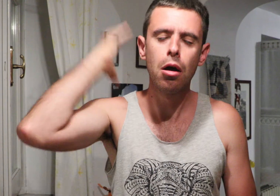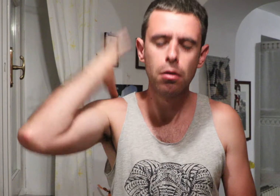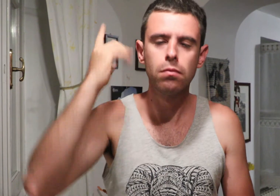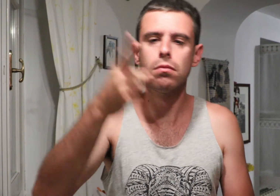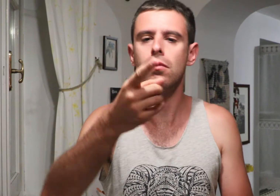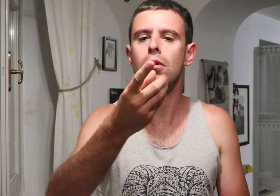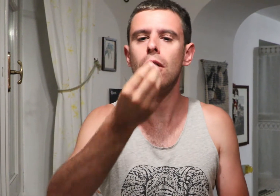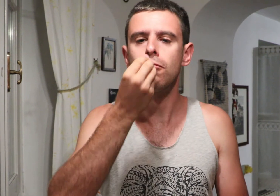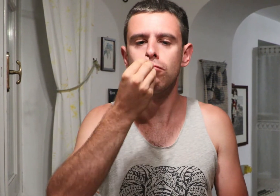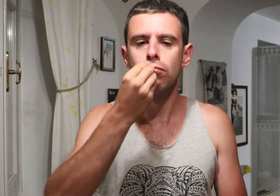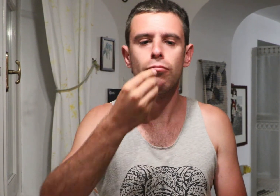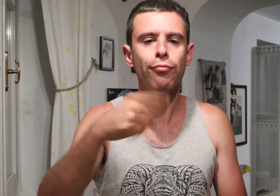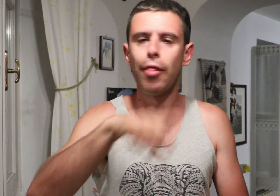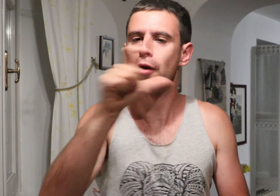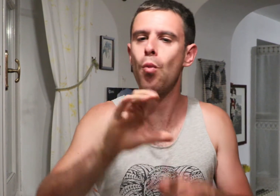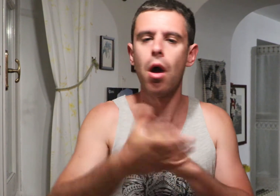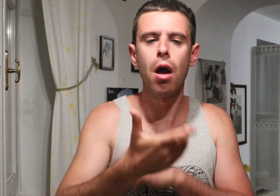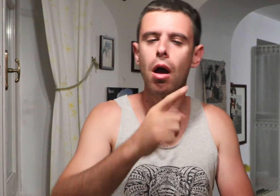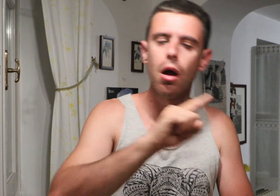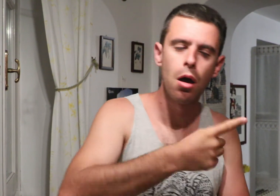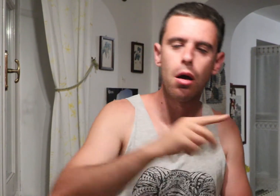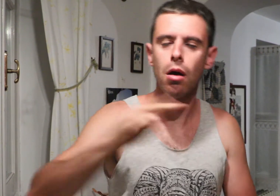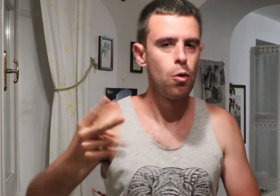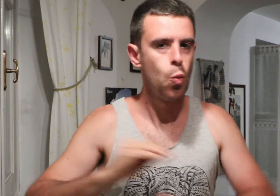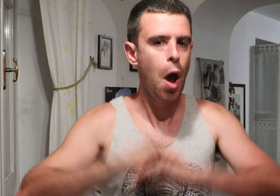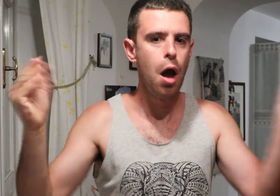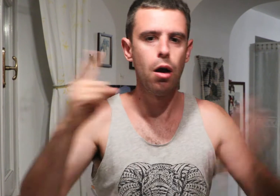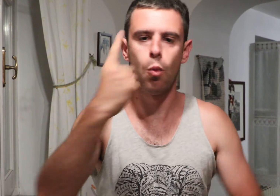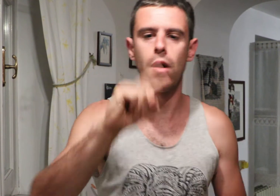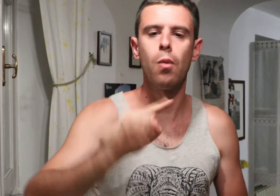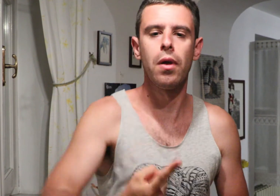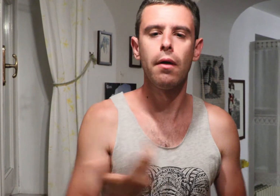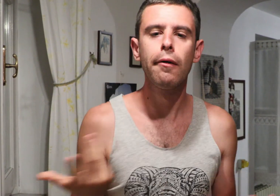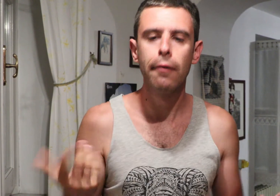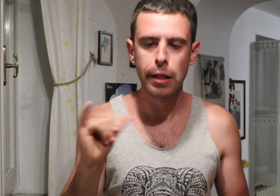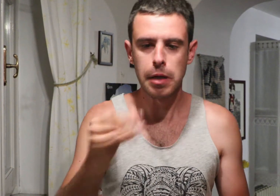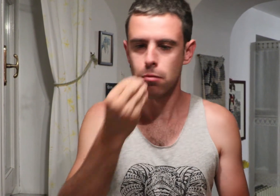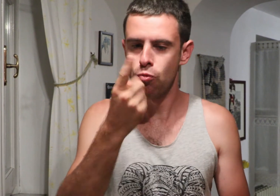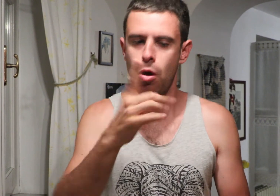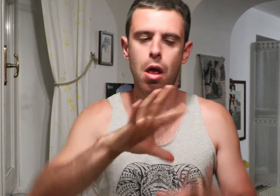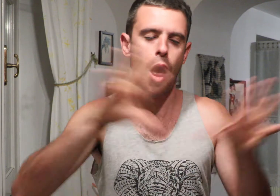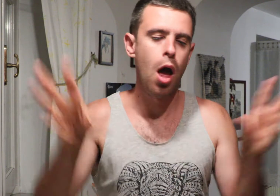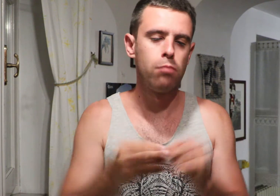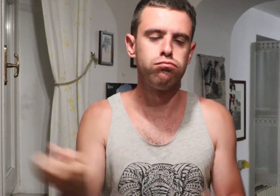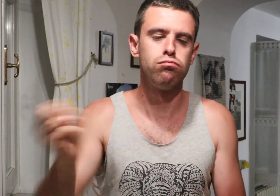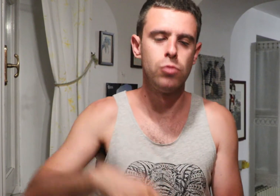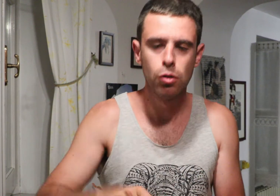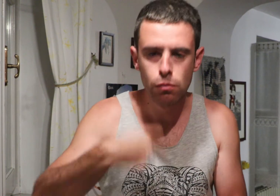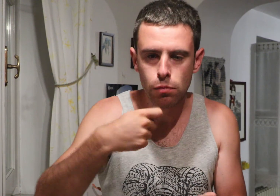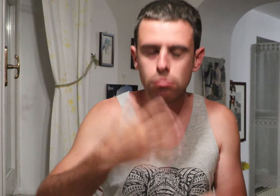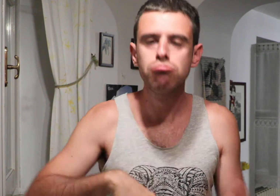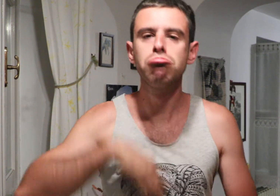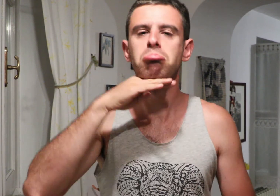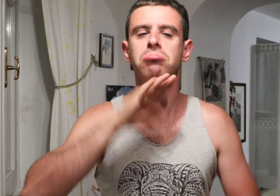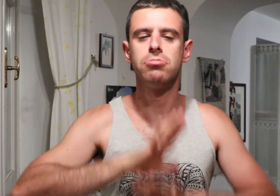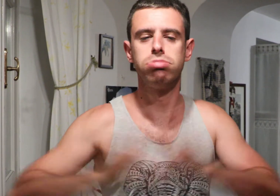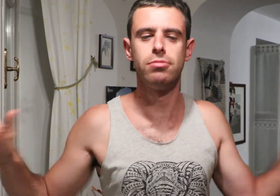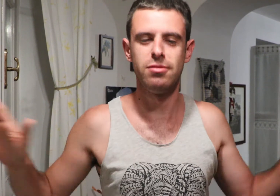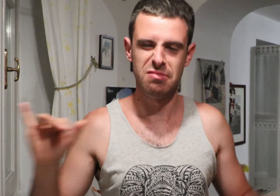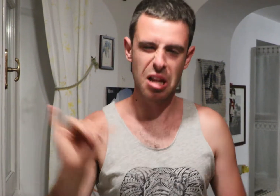In the past, we didn't have three sides. It was just one meal, basically we cooked all in one pot at once. That's why.